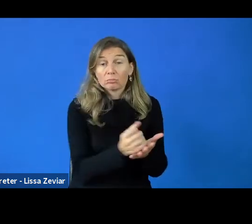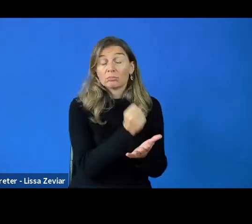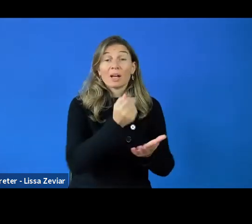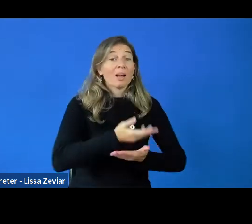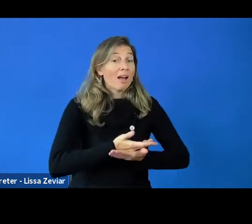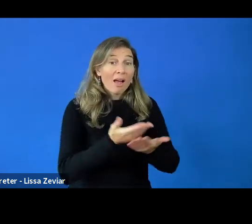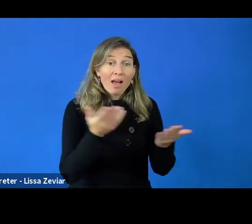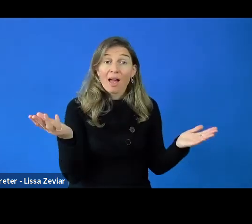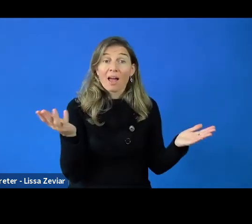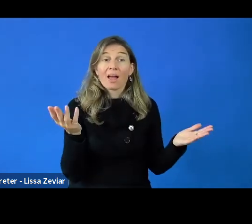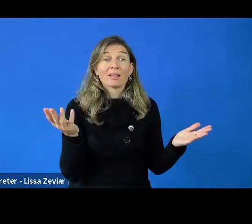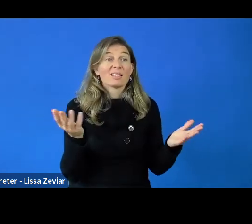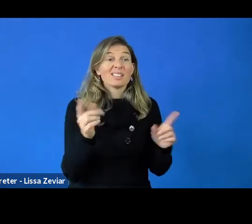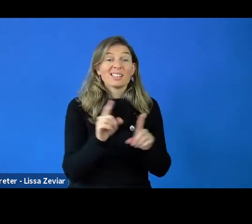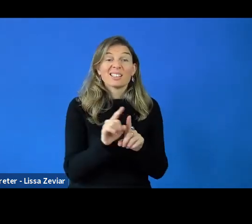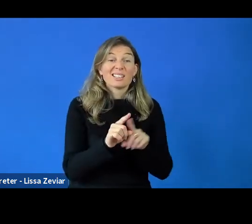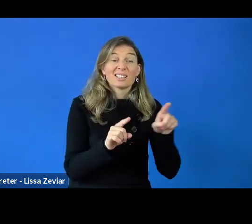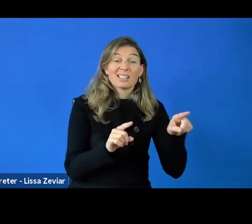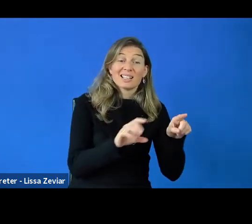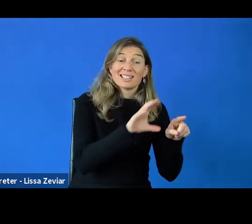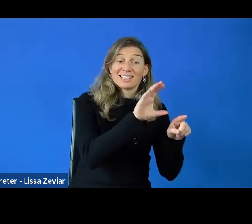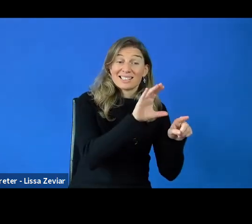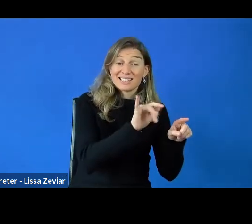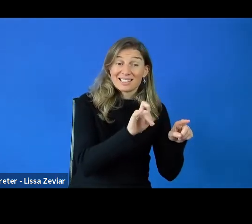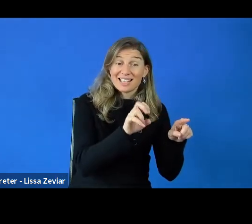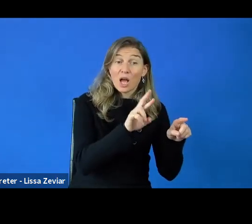From cybersecurity today is the last day of the proposal